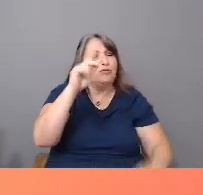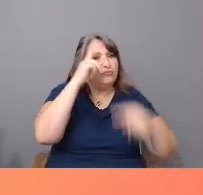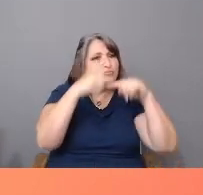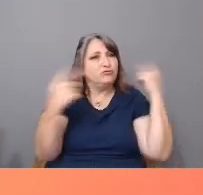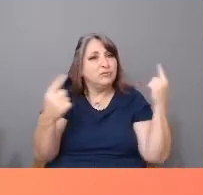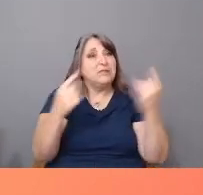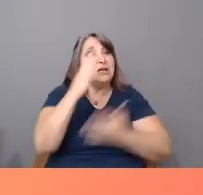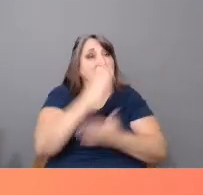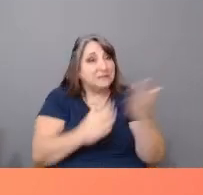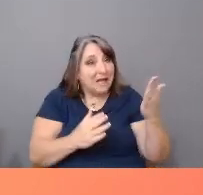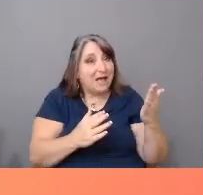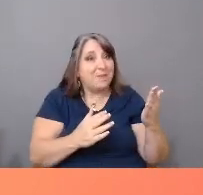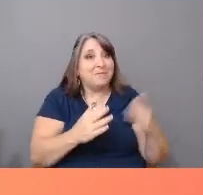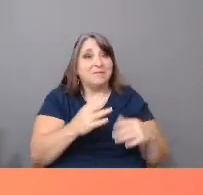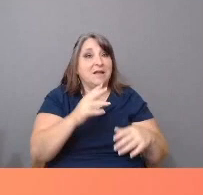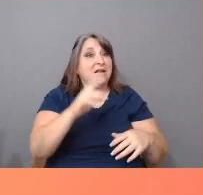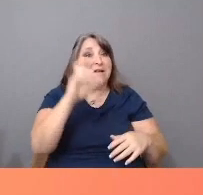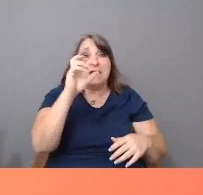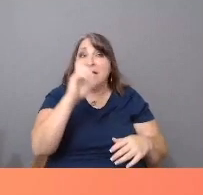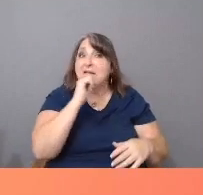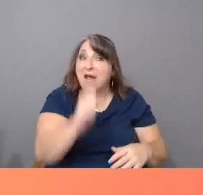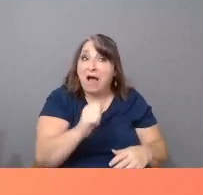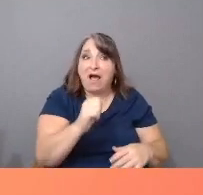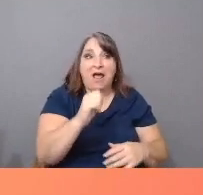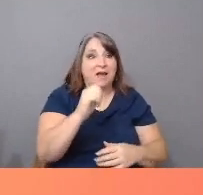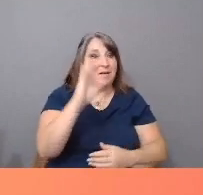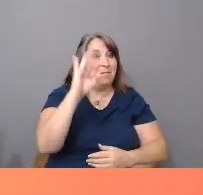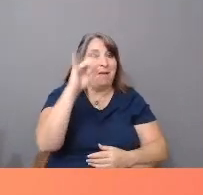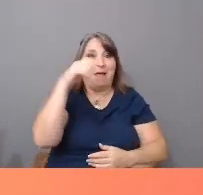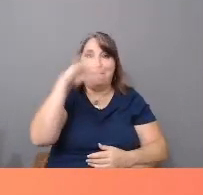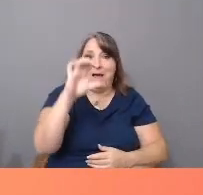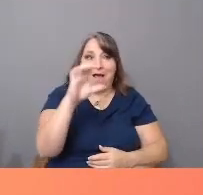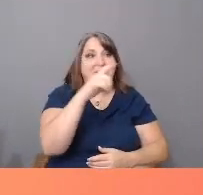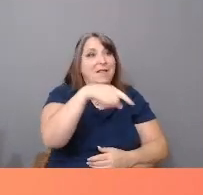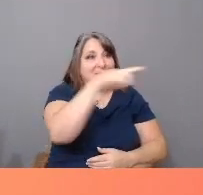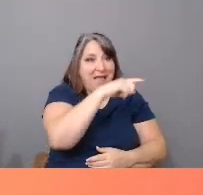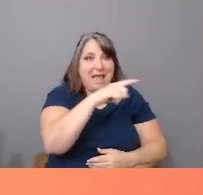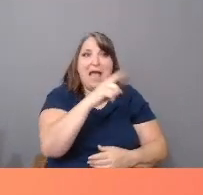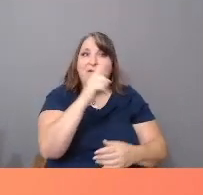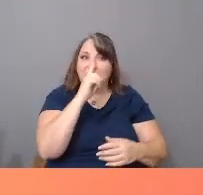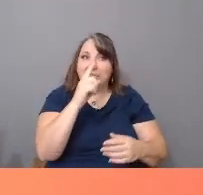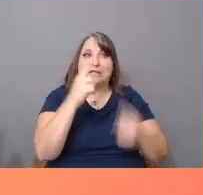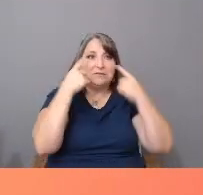that have made it the center of their work to amplify our stories. There are those from our BIPOC communities